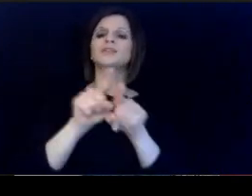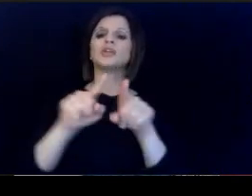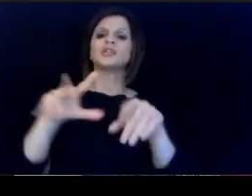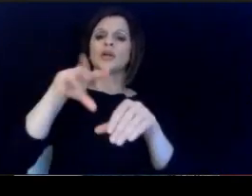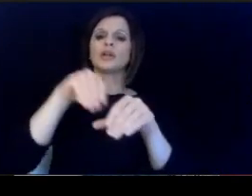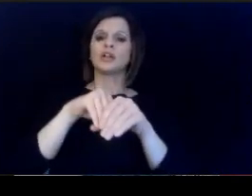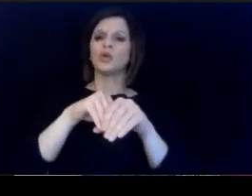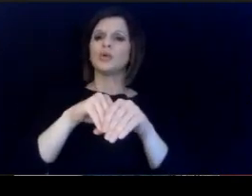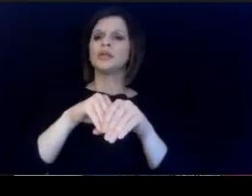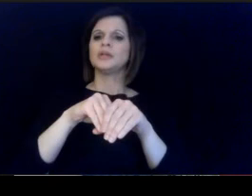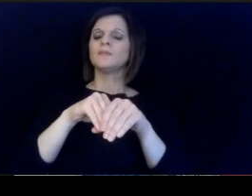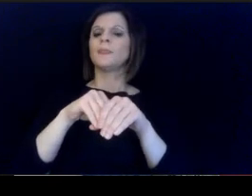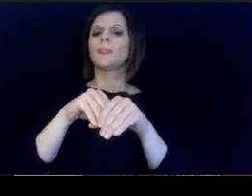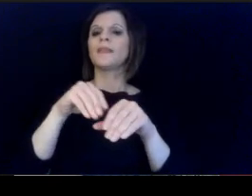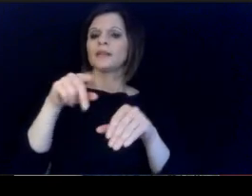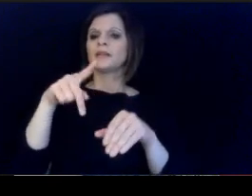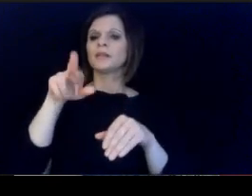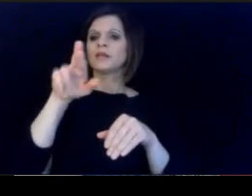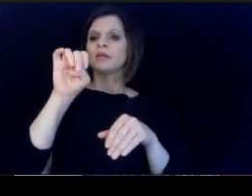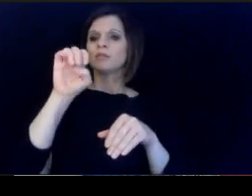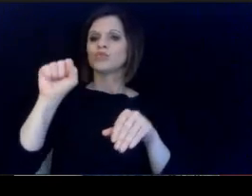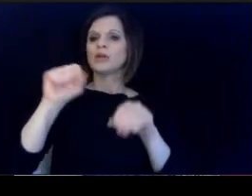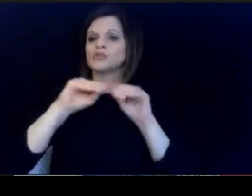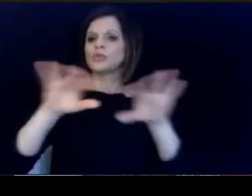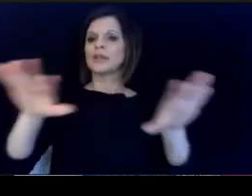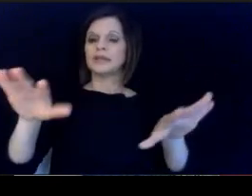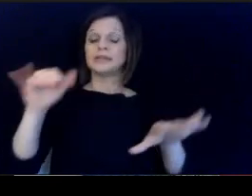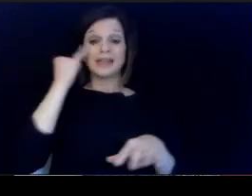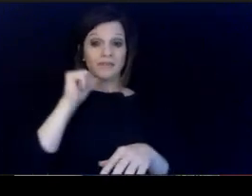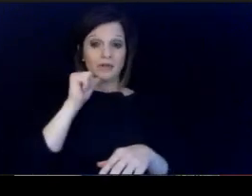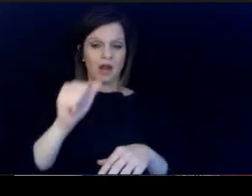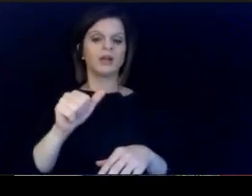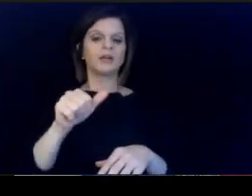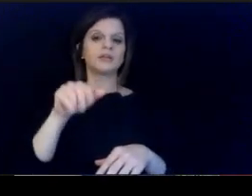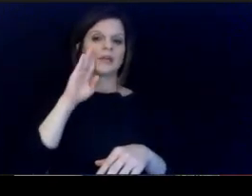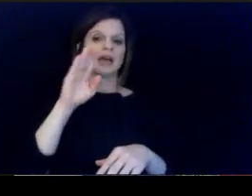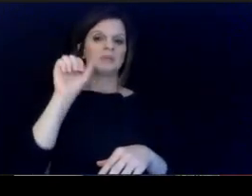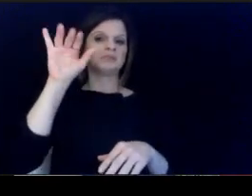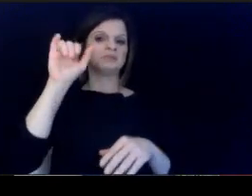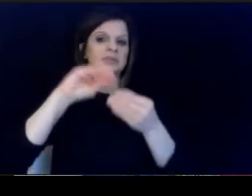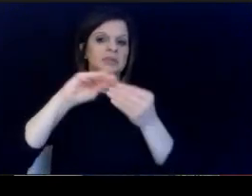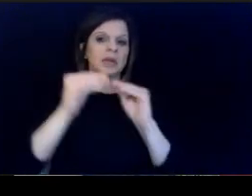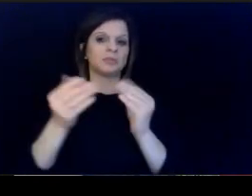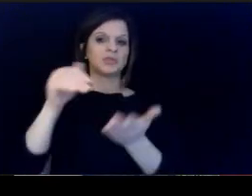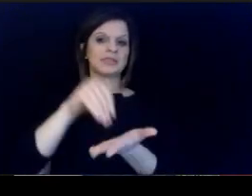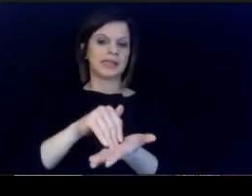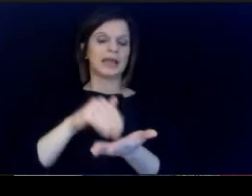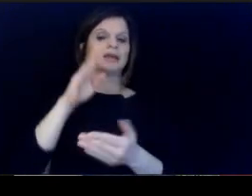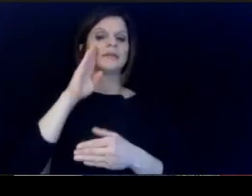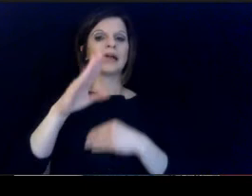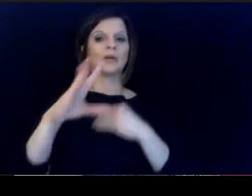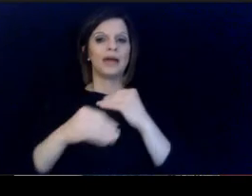the press release, should be included in the press release. If not, I can get. those numbers to you again and I'll put those in the announcement. for you.